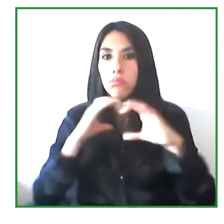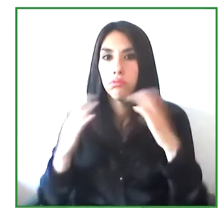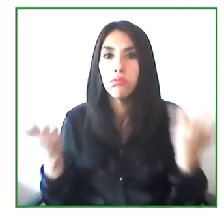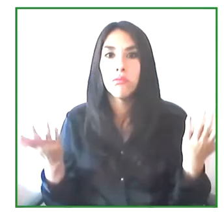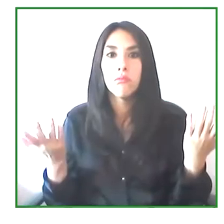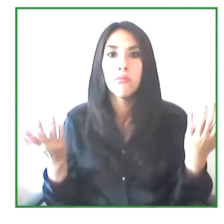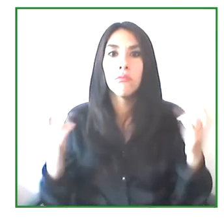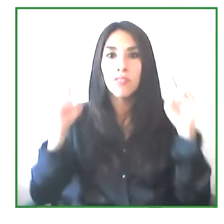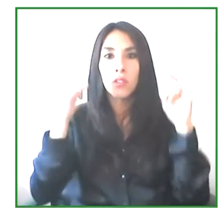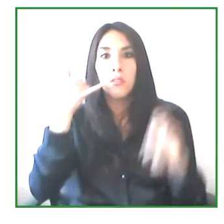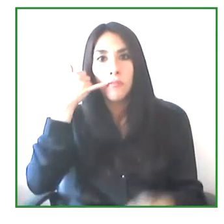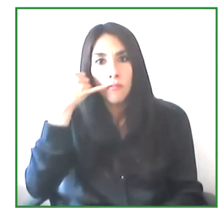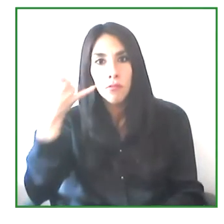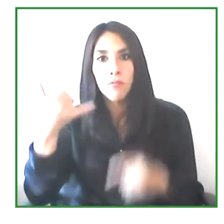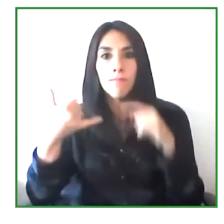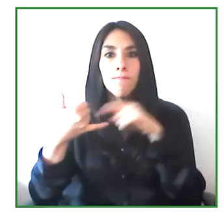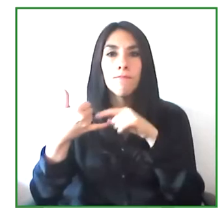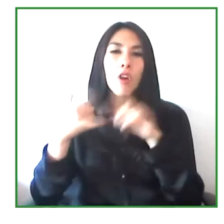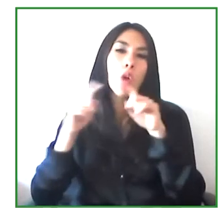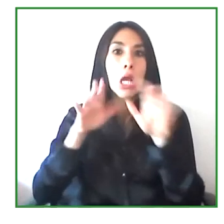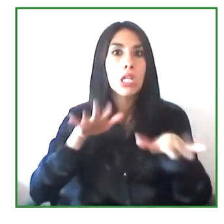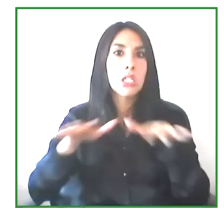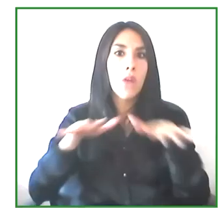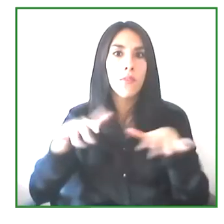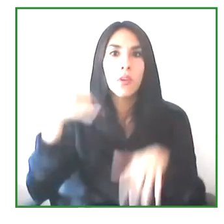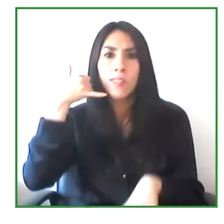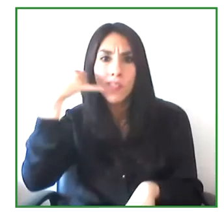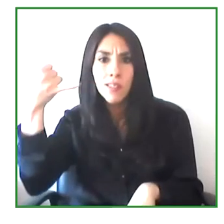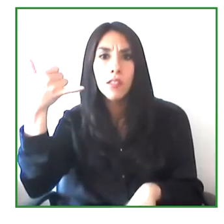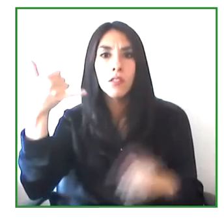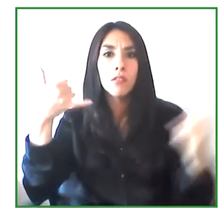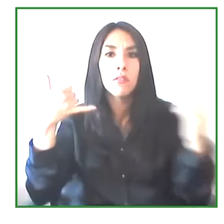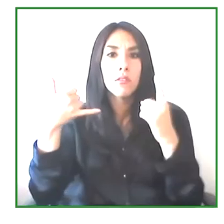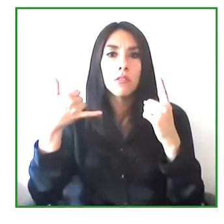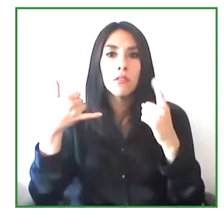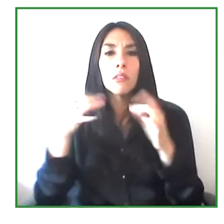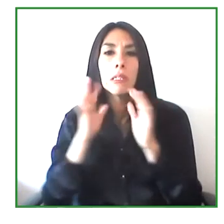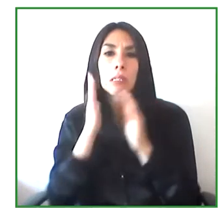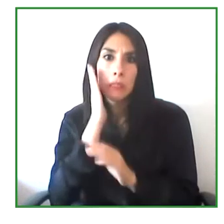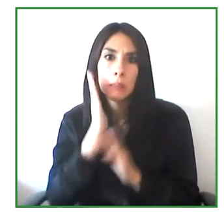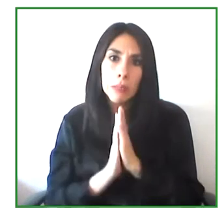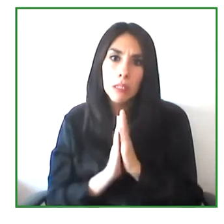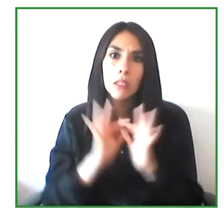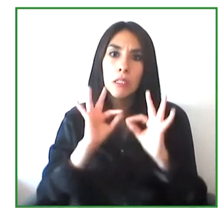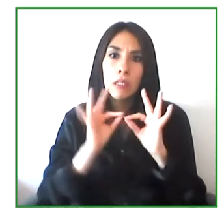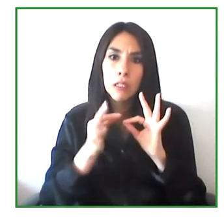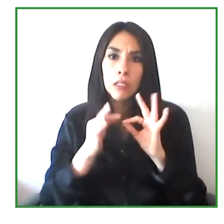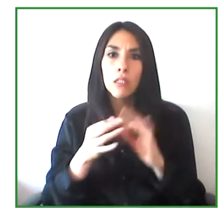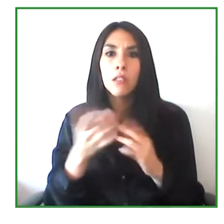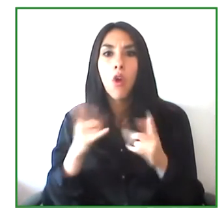in terms of telephone communications as well. If they weren't to communicate with other people, family members,